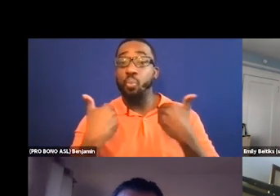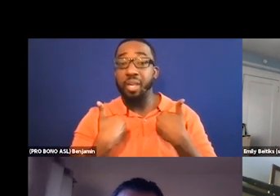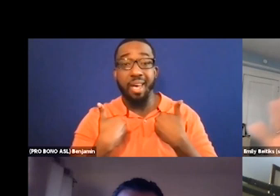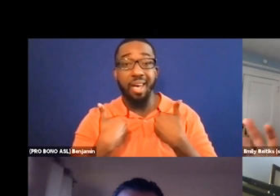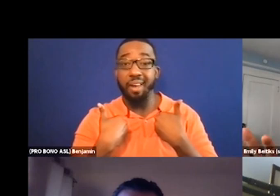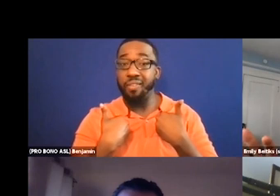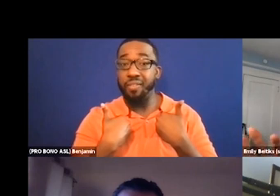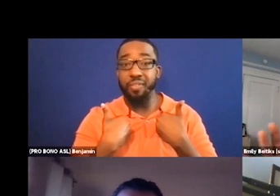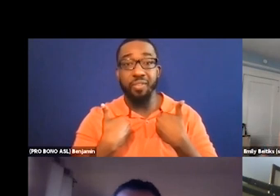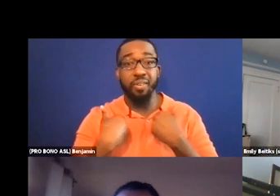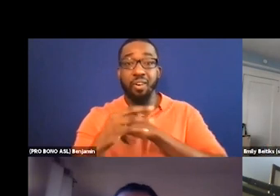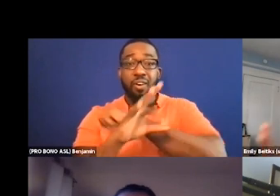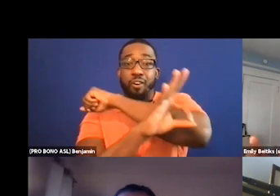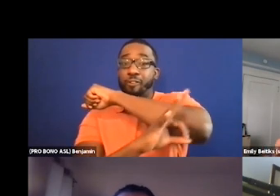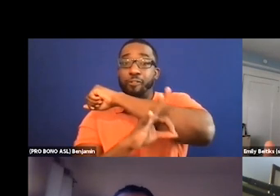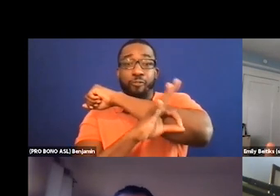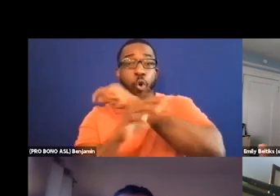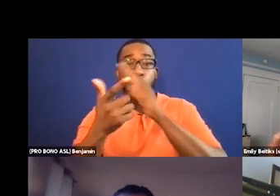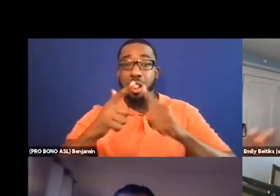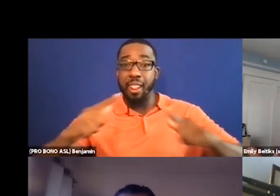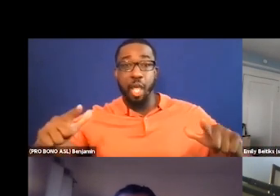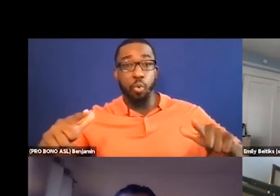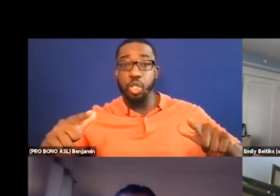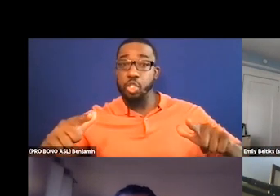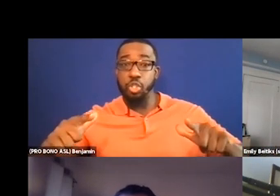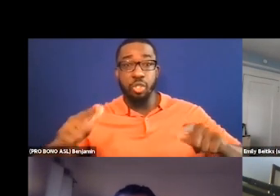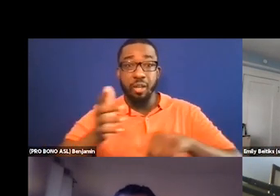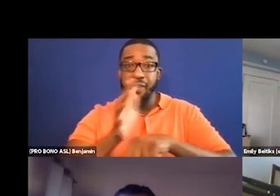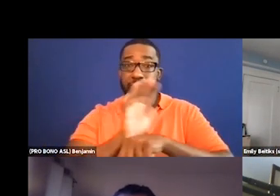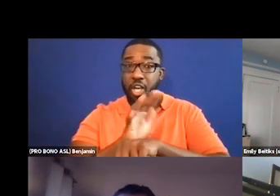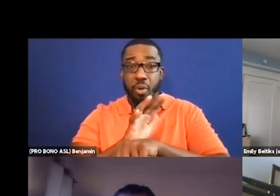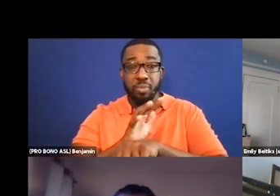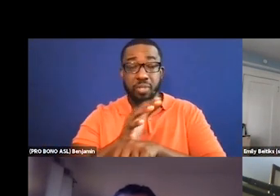fast, it's really hard because access should be thought of before the film is even made.